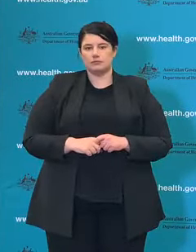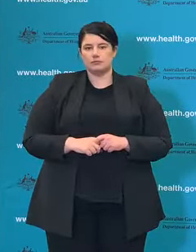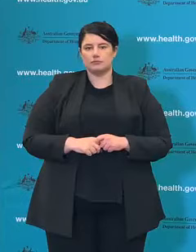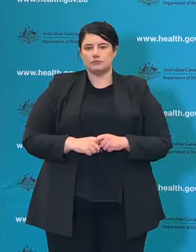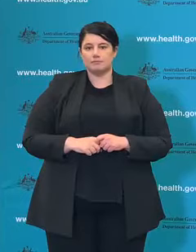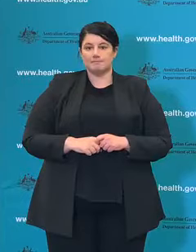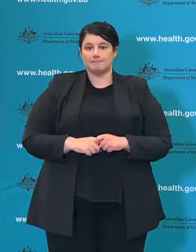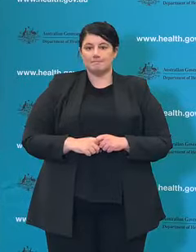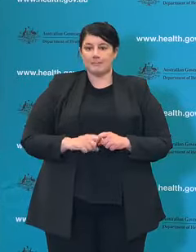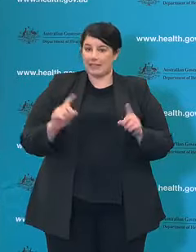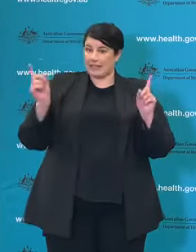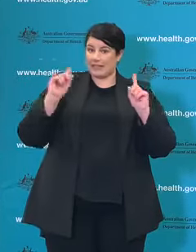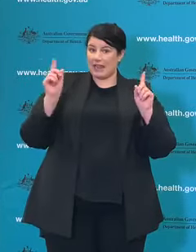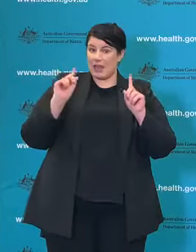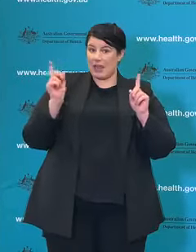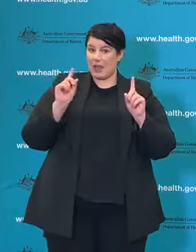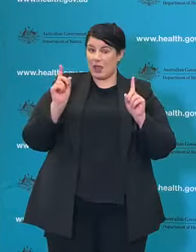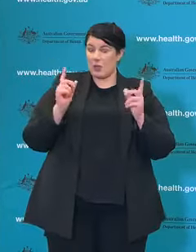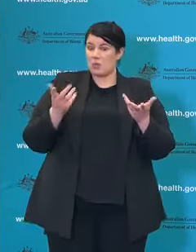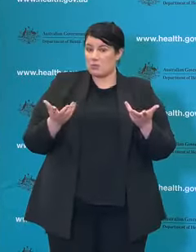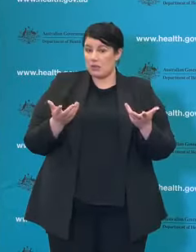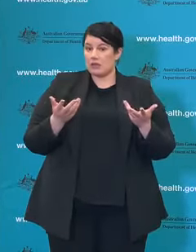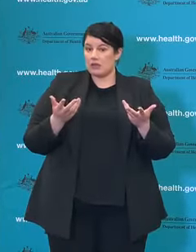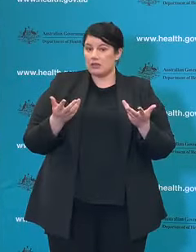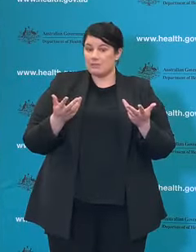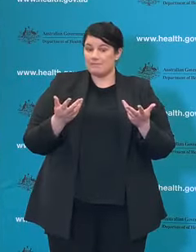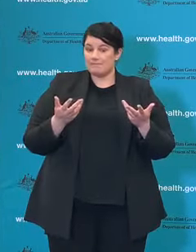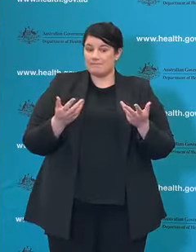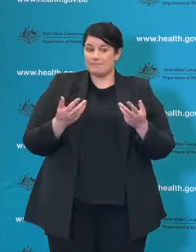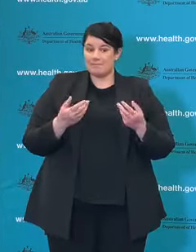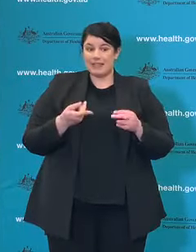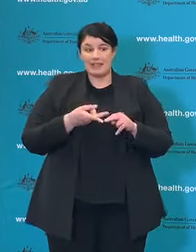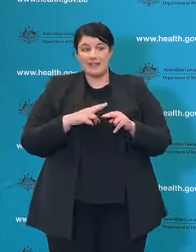day and age the actual idea of of attending